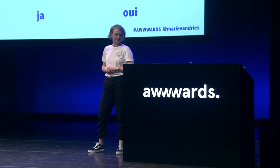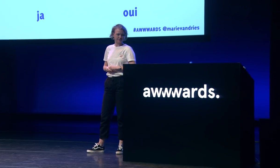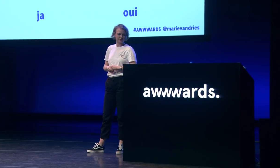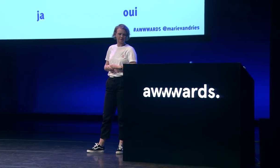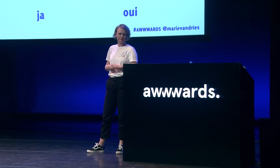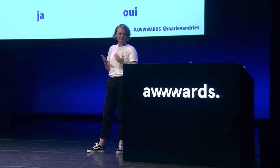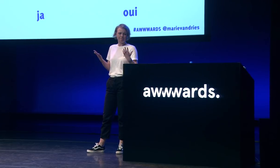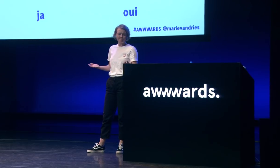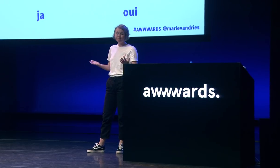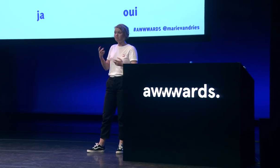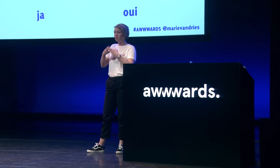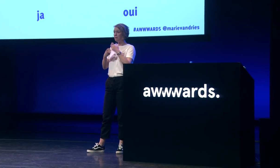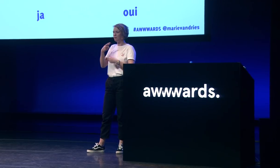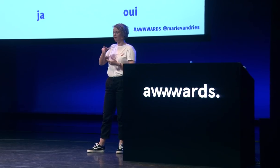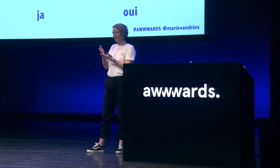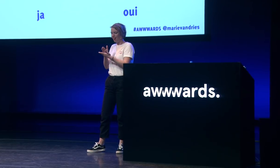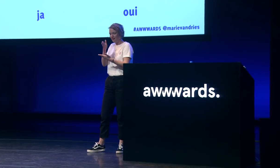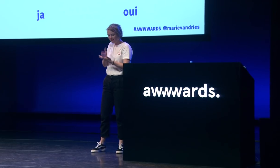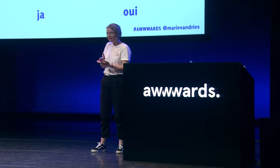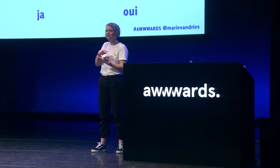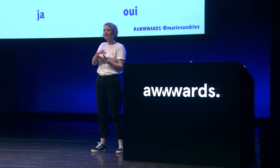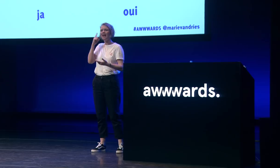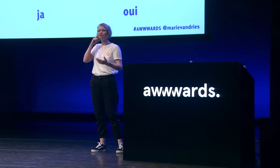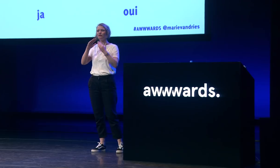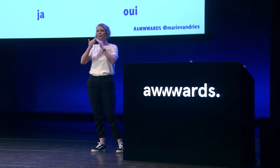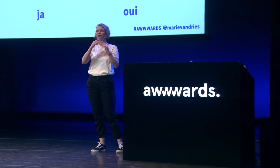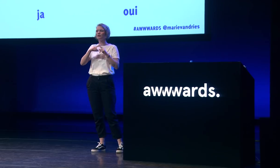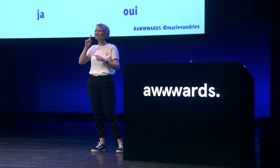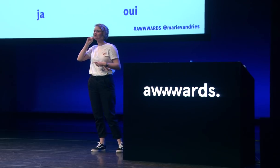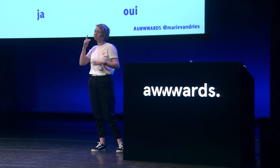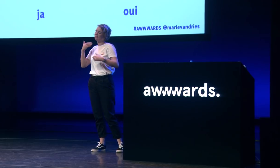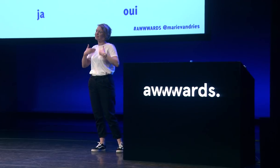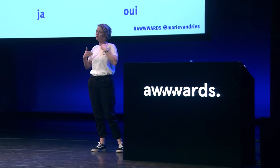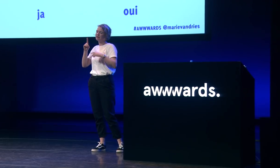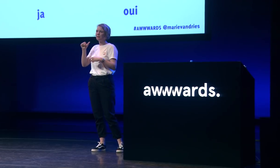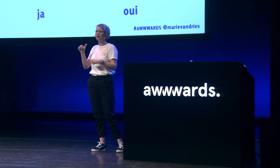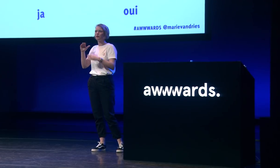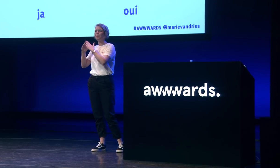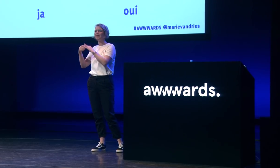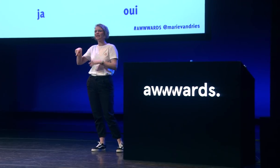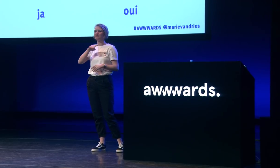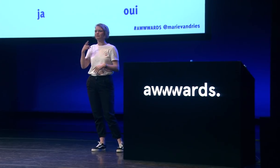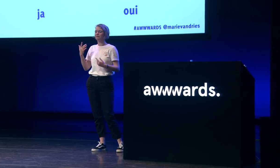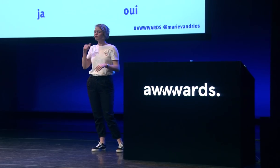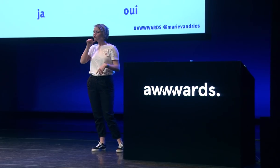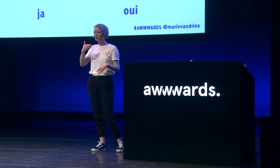spoken language of their country as a second language and that Porco's it causes a problem because they're people we fall between the hearing community